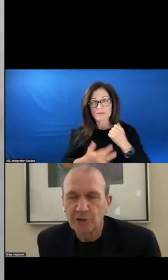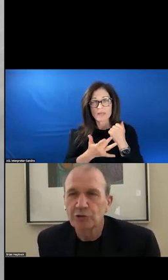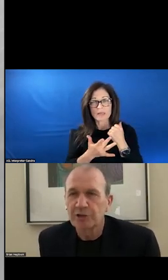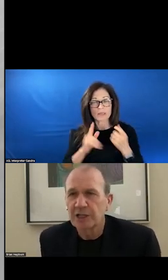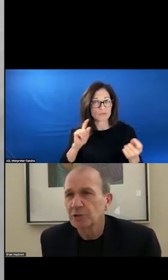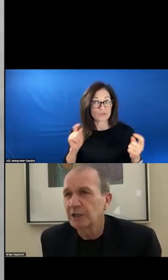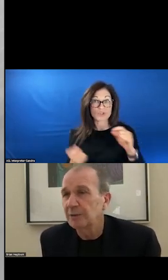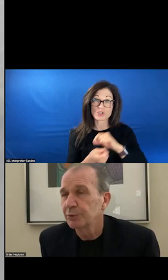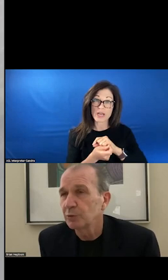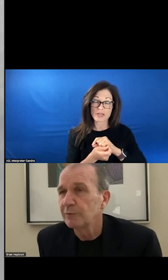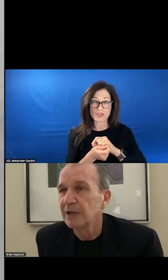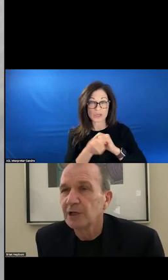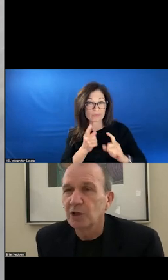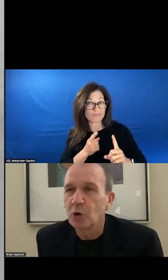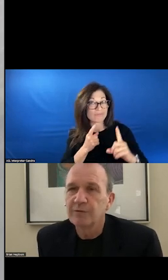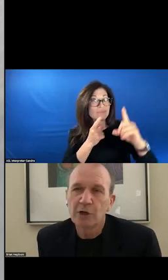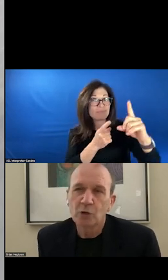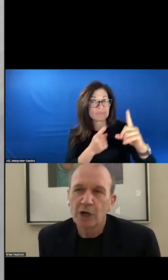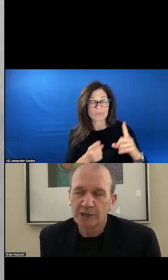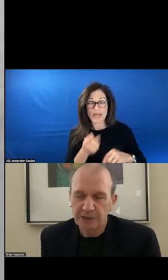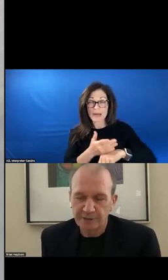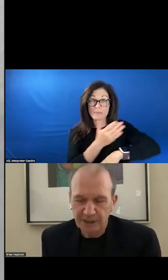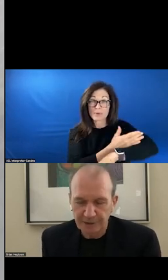THE TRAJECTORY AND IMPROVE THE OVERALL QUALITY OF CARE